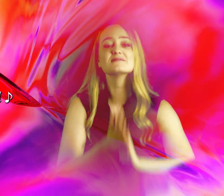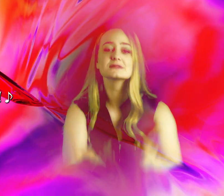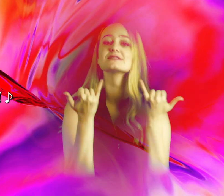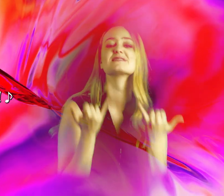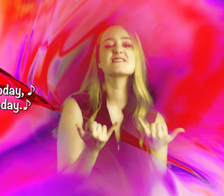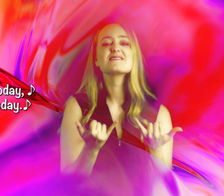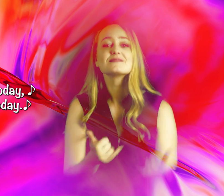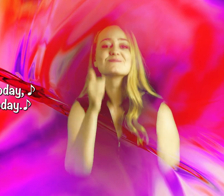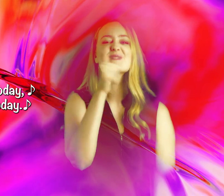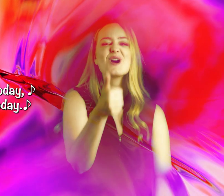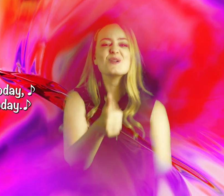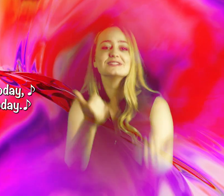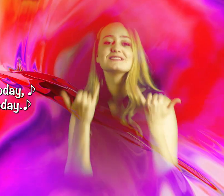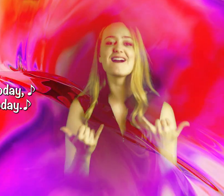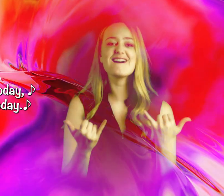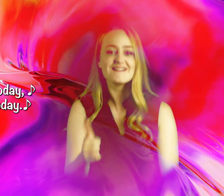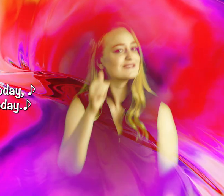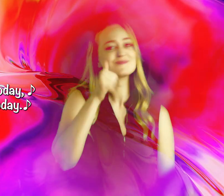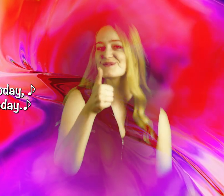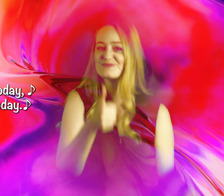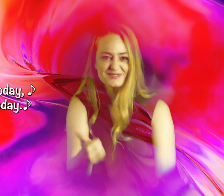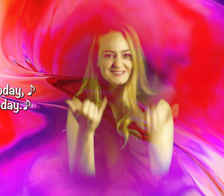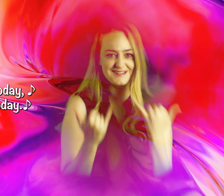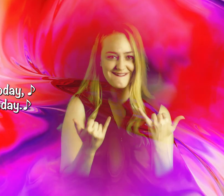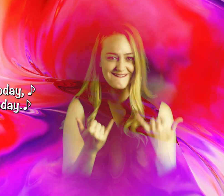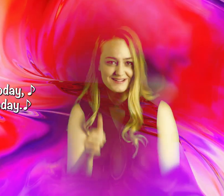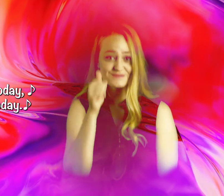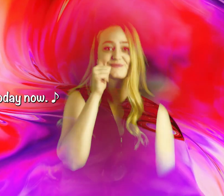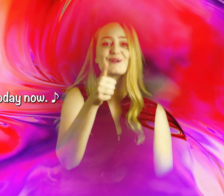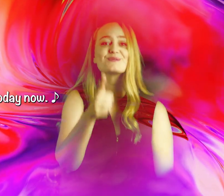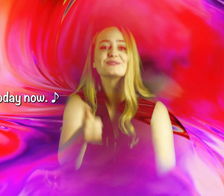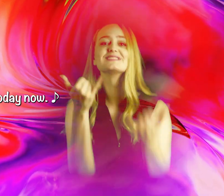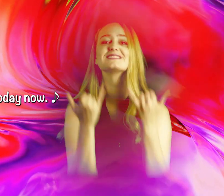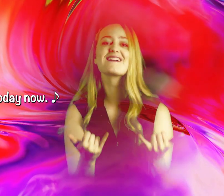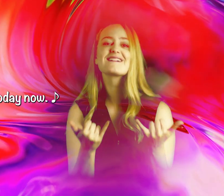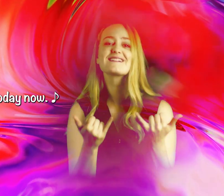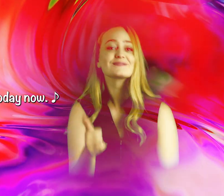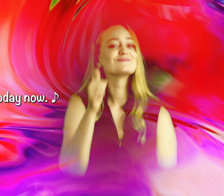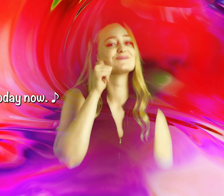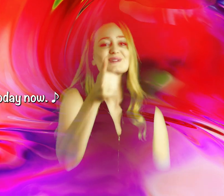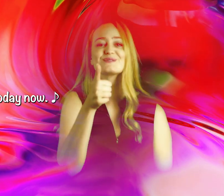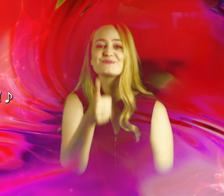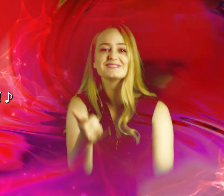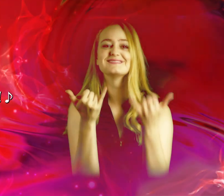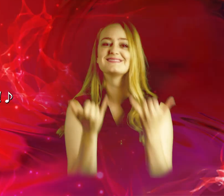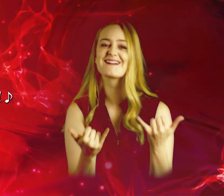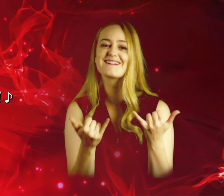Now tomorrow’s today, now tomorrow’s today. Now tomorrow’s today now. Tomorrow’s today!